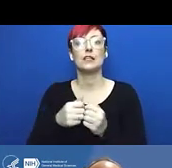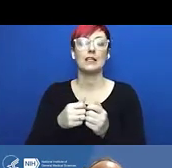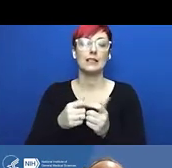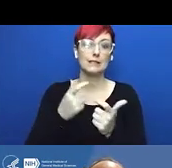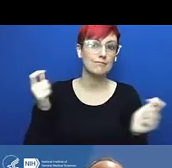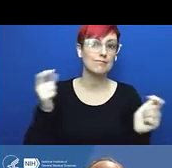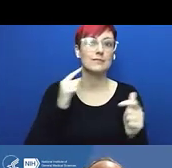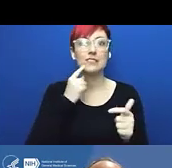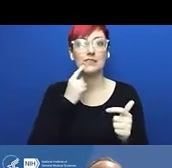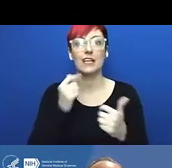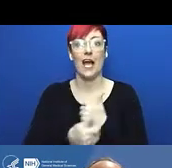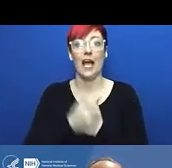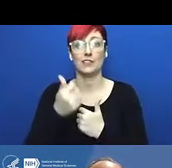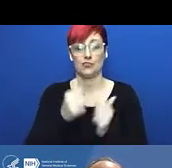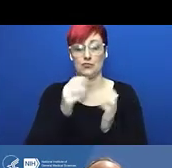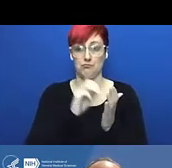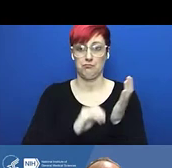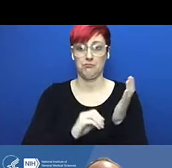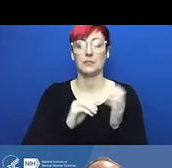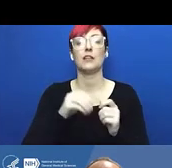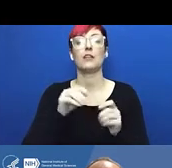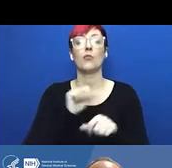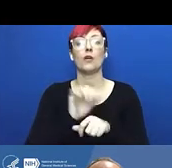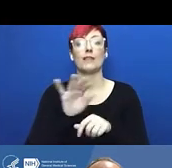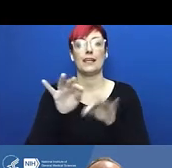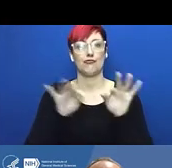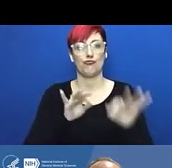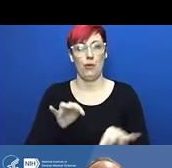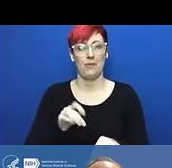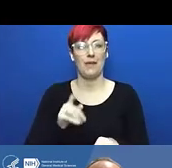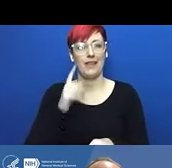and should be doing better in developing cultures of safety.